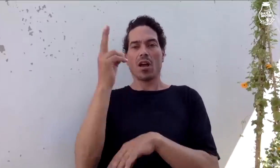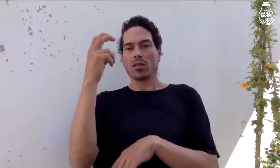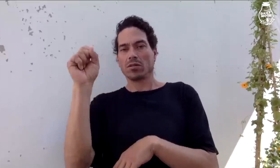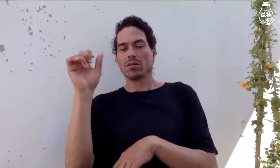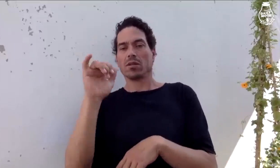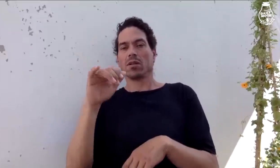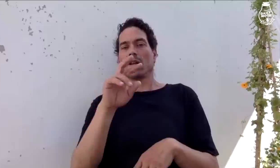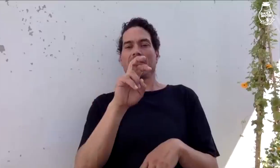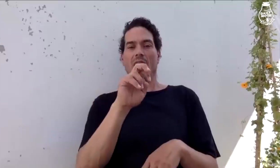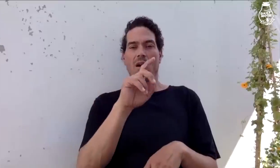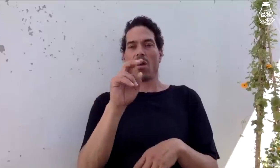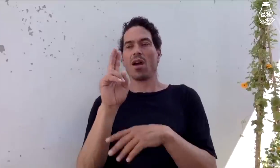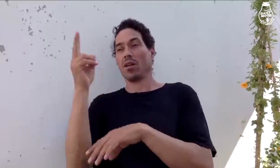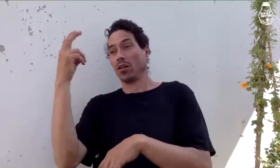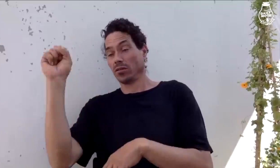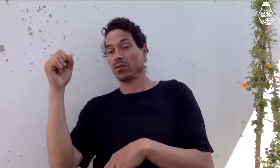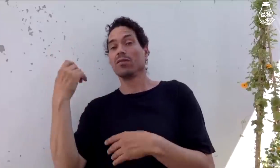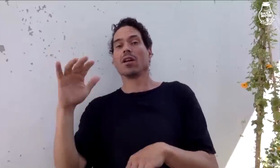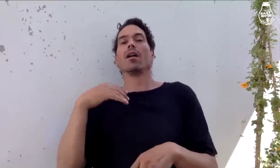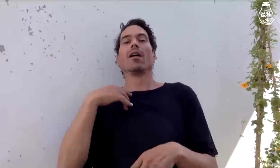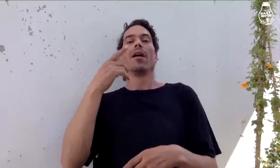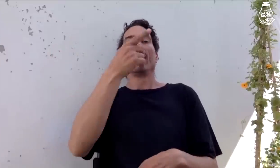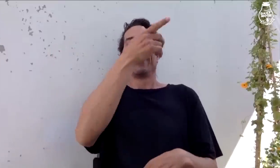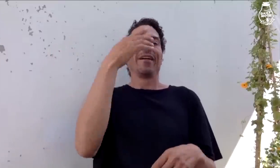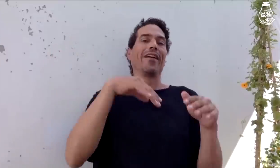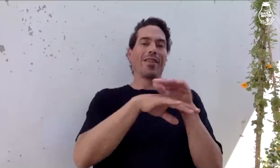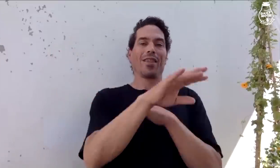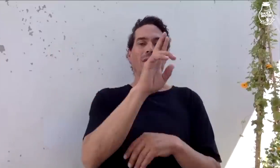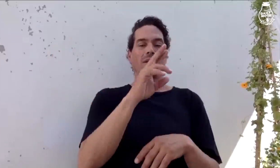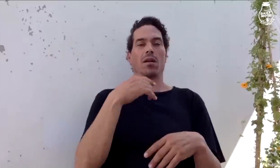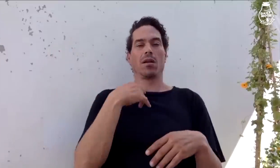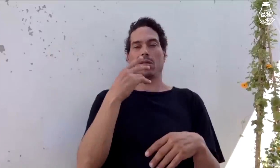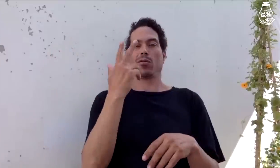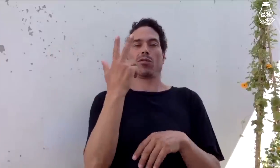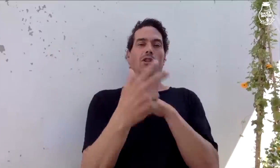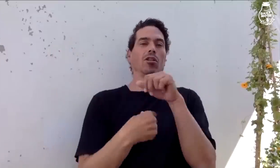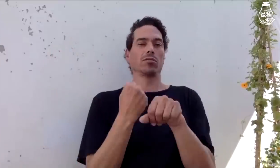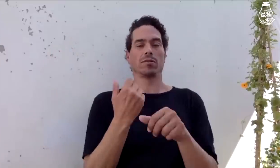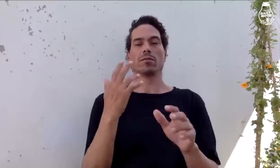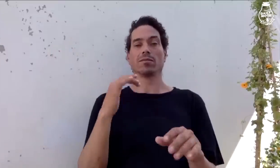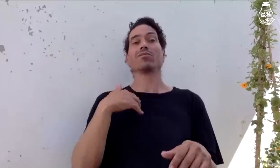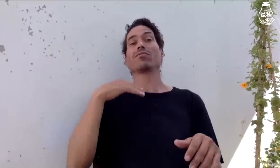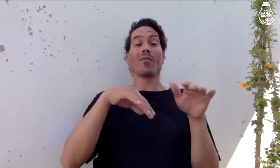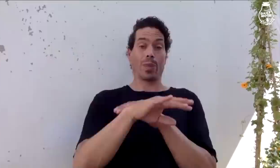University High School then I went to Riverside (CSDR) for three years.